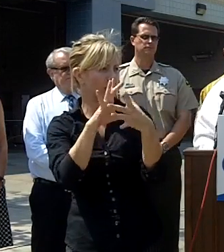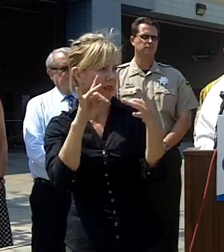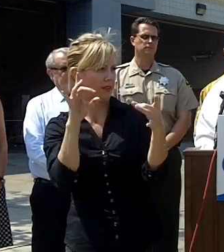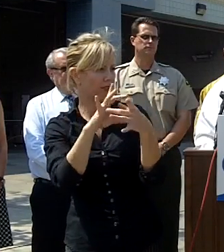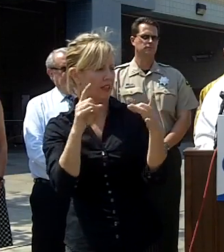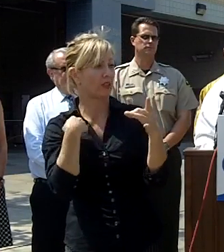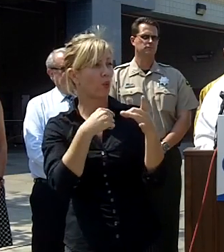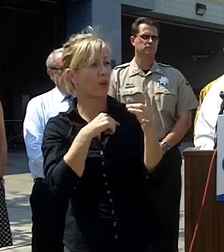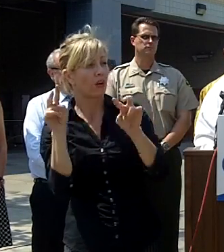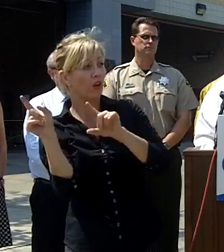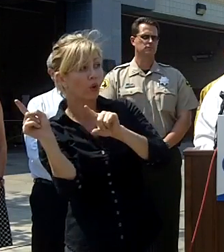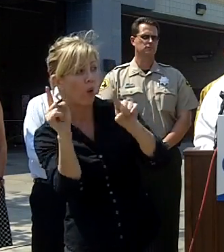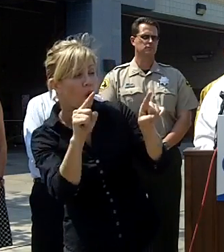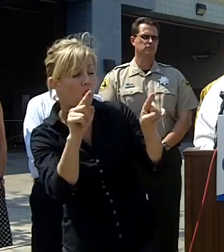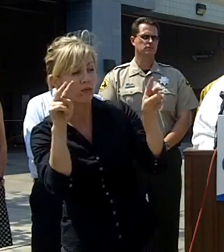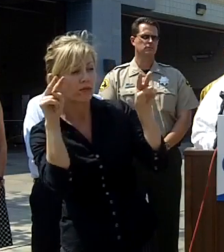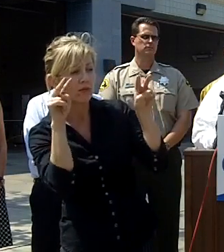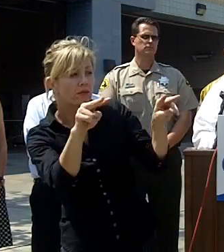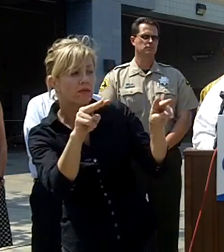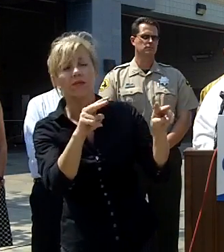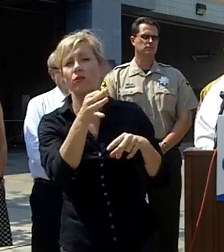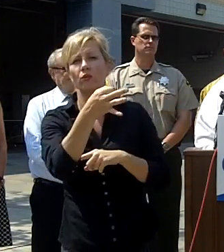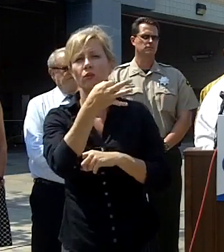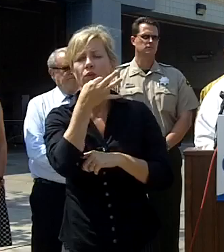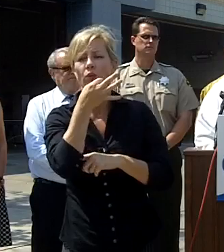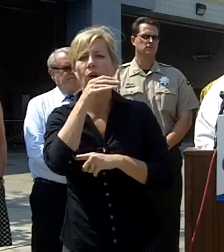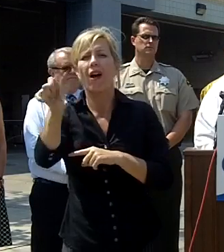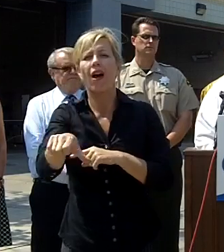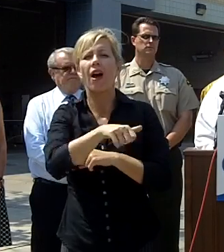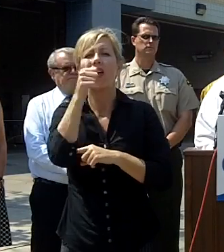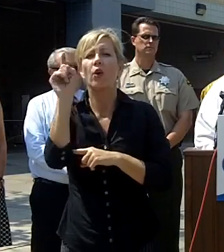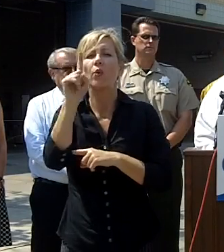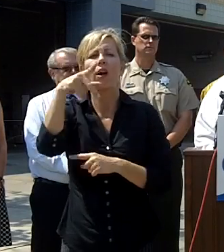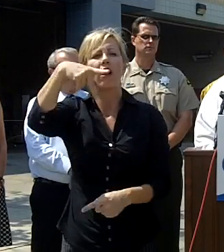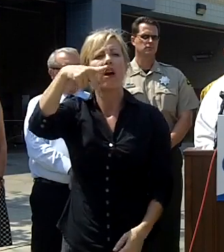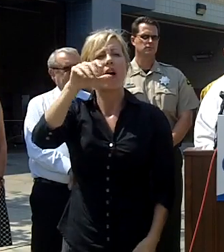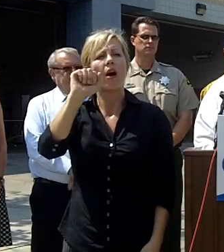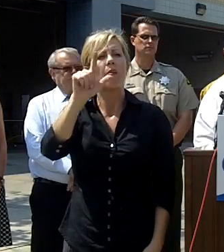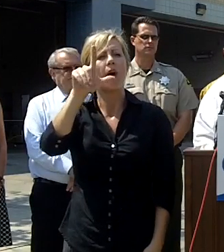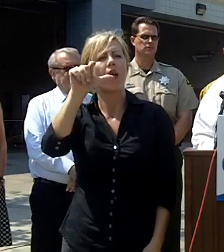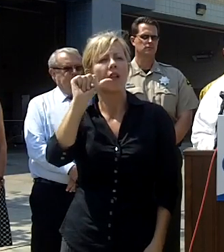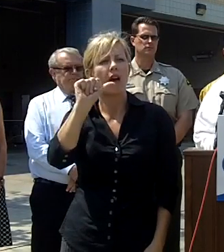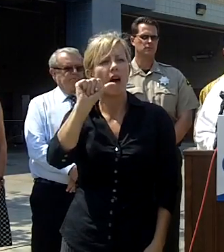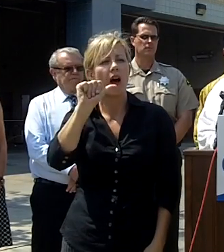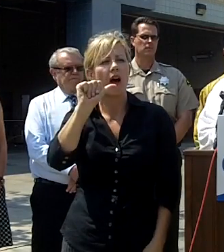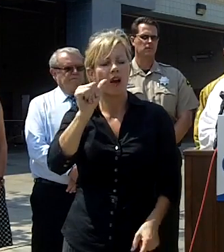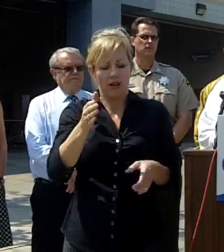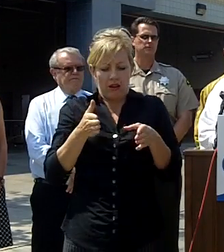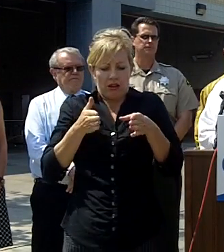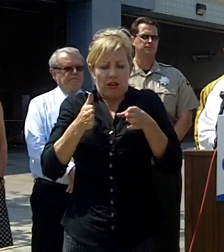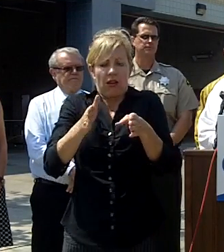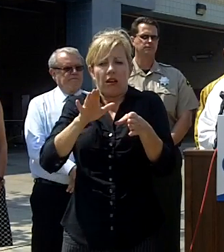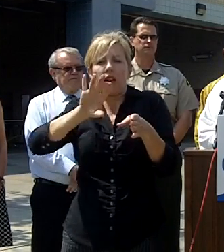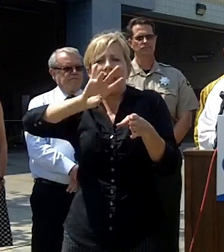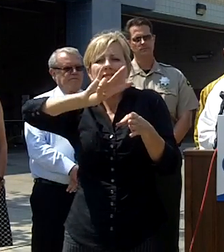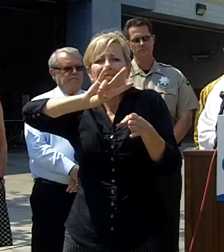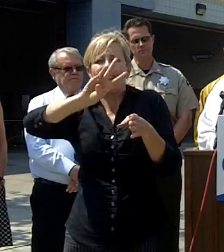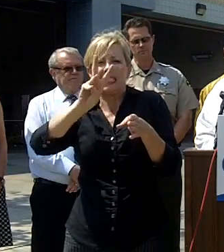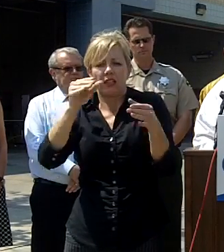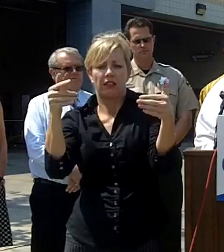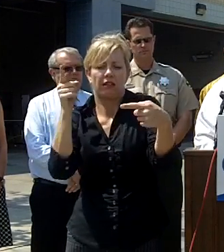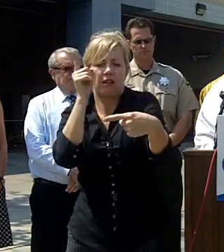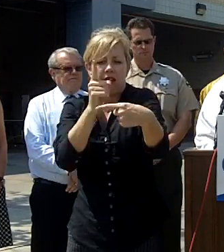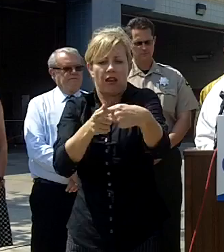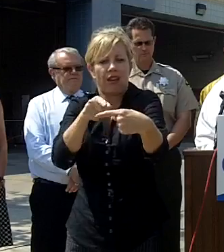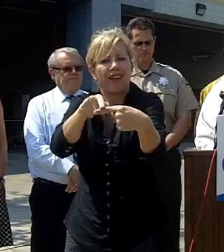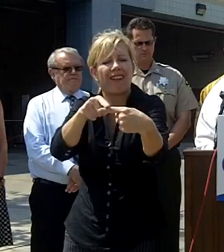there the other was the paula fire that's right down on 76 and 15 where that meets down on that